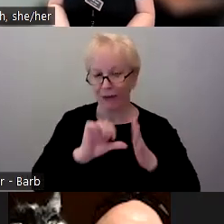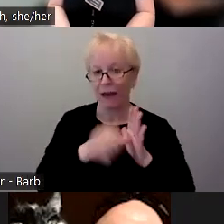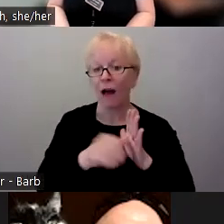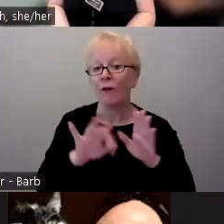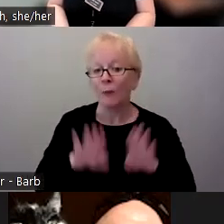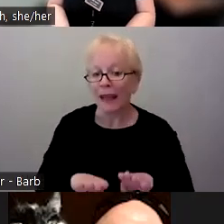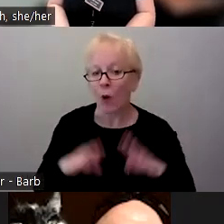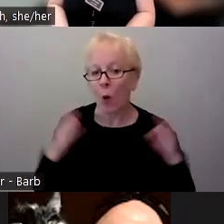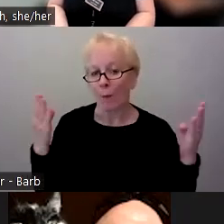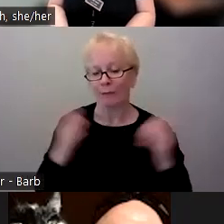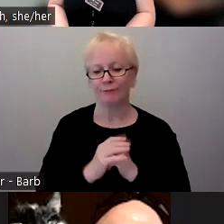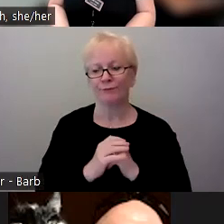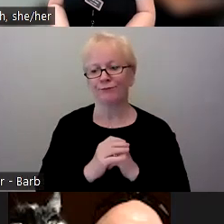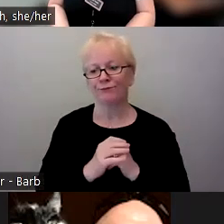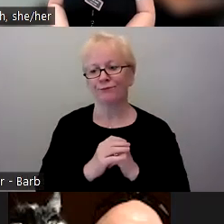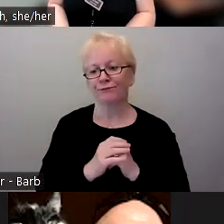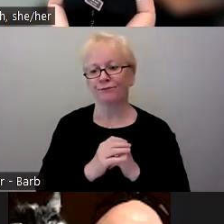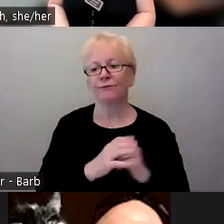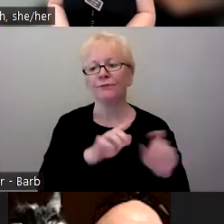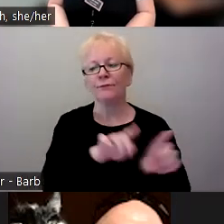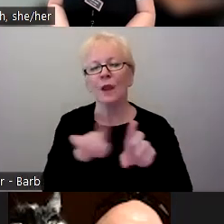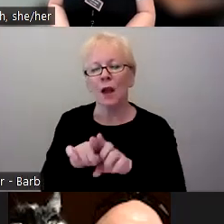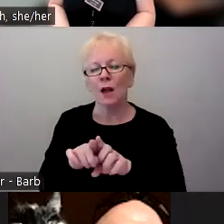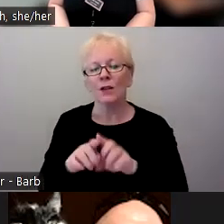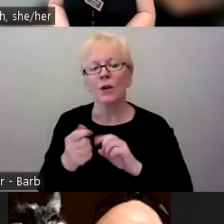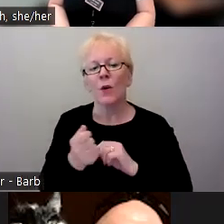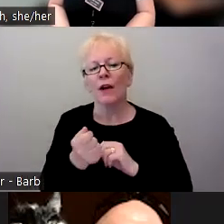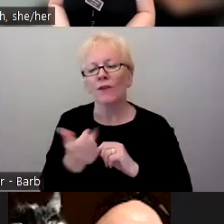That sparks a couple of other things that I've heard as well, both with this group and